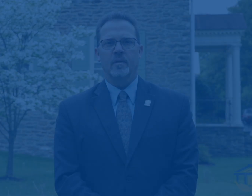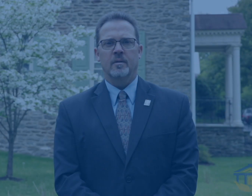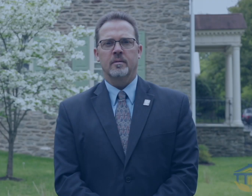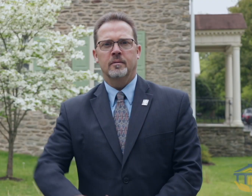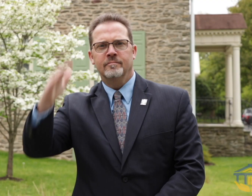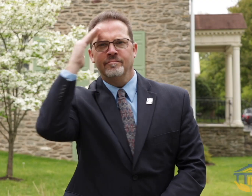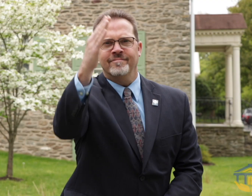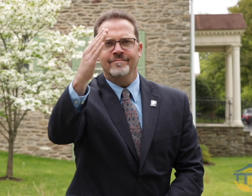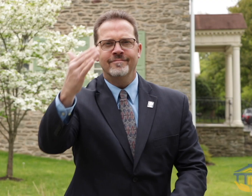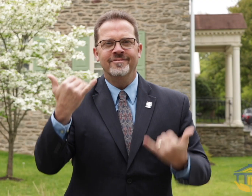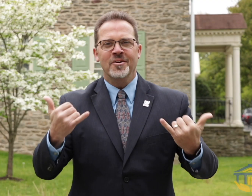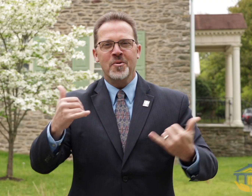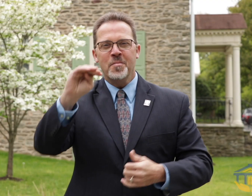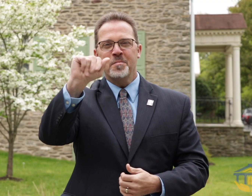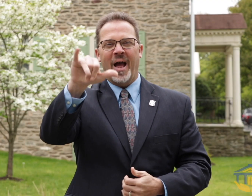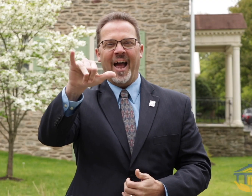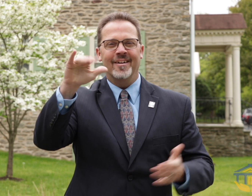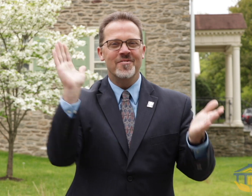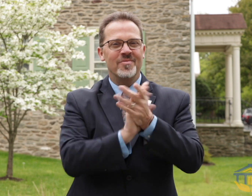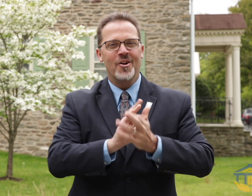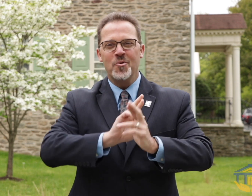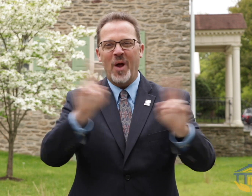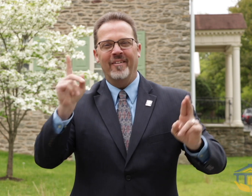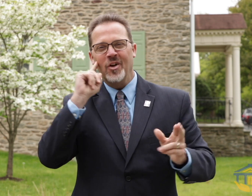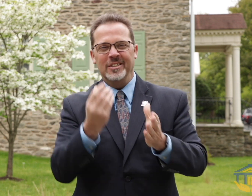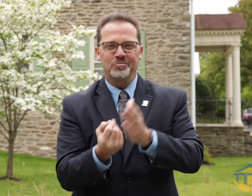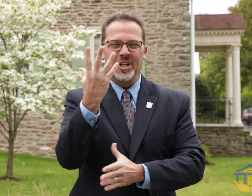Hello everyone. Now that it is May it means we are getting ready for the warm